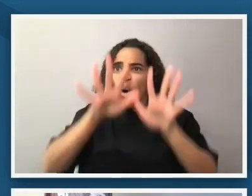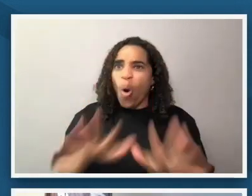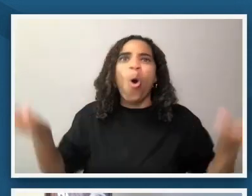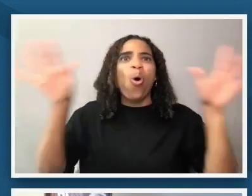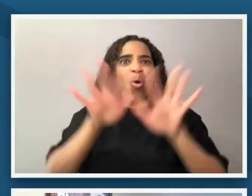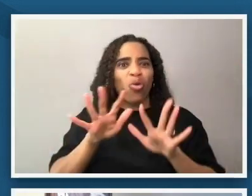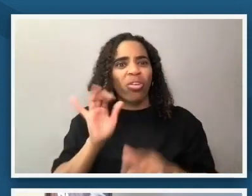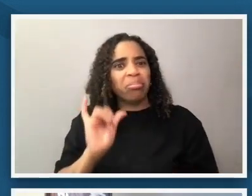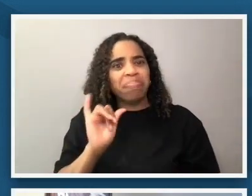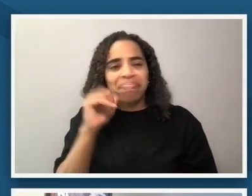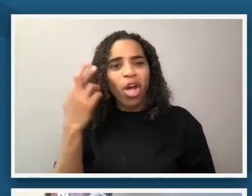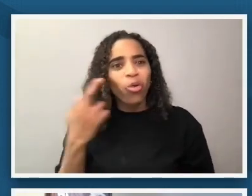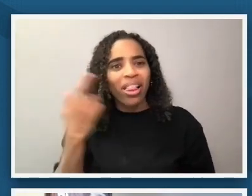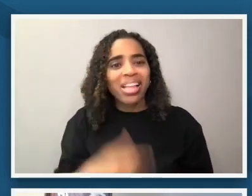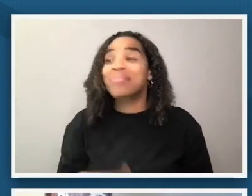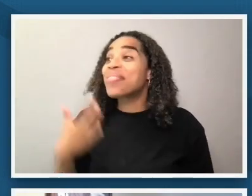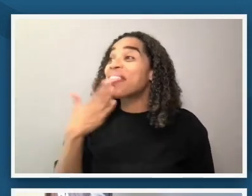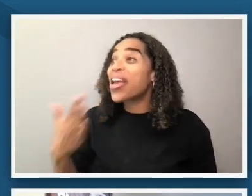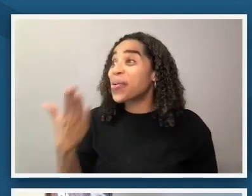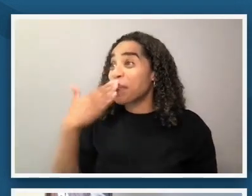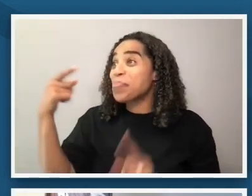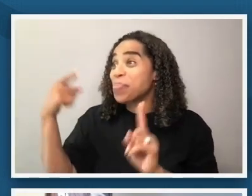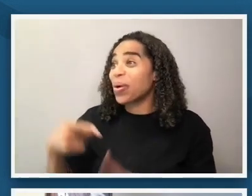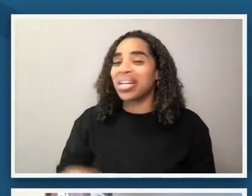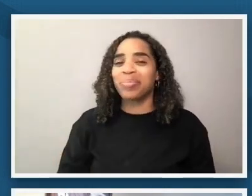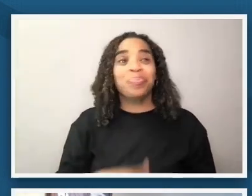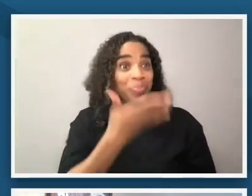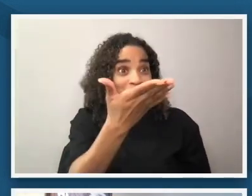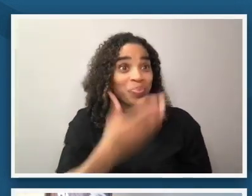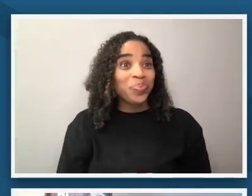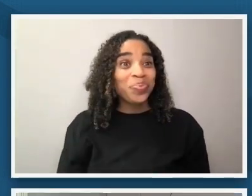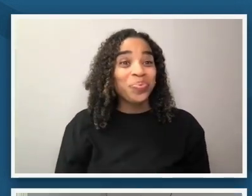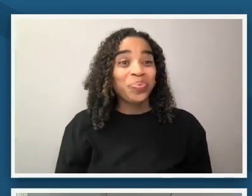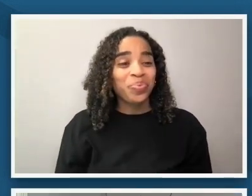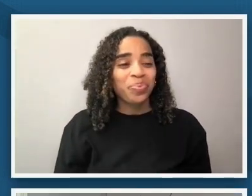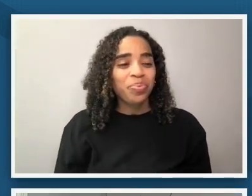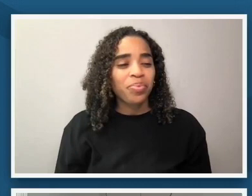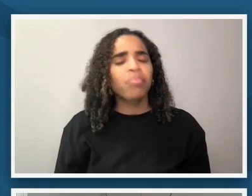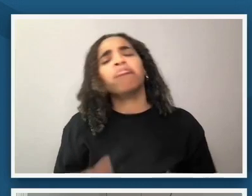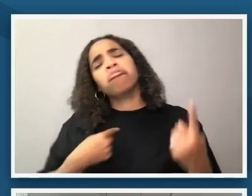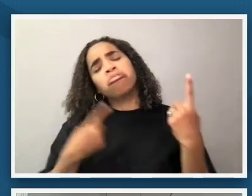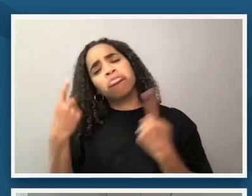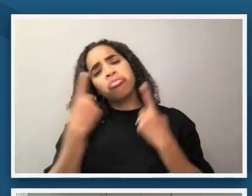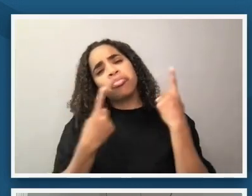excellent point elizabeth what are you thinking